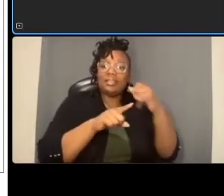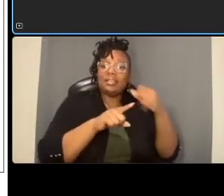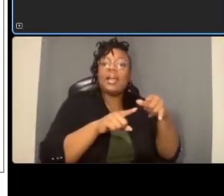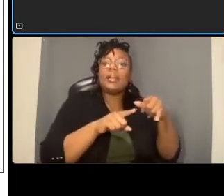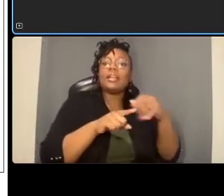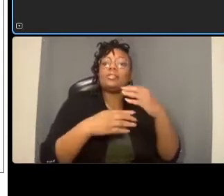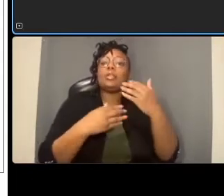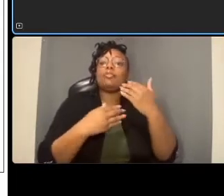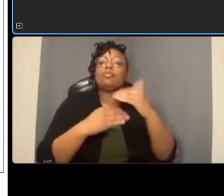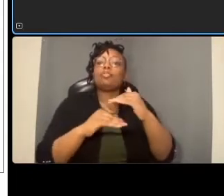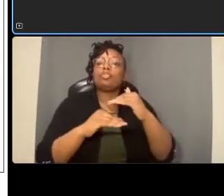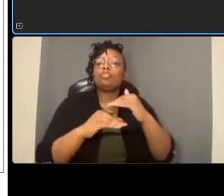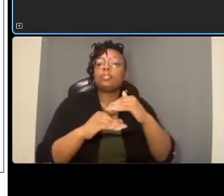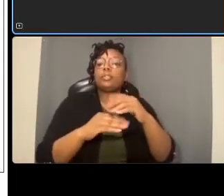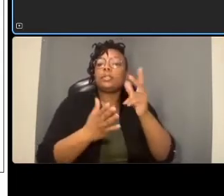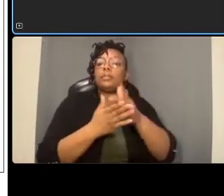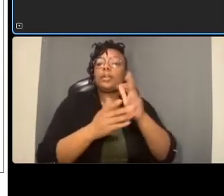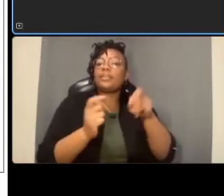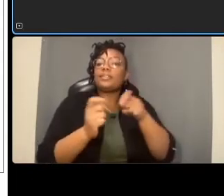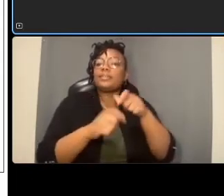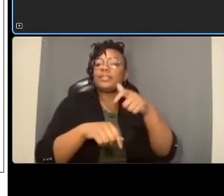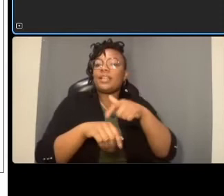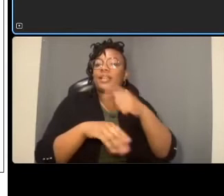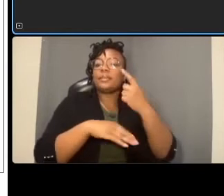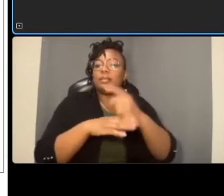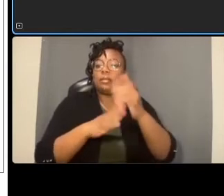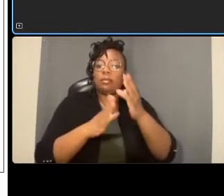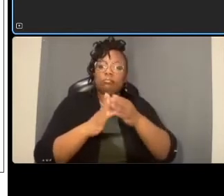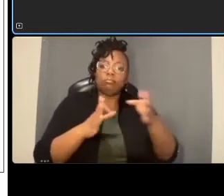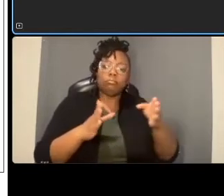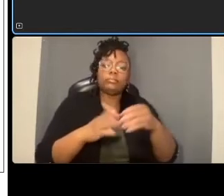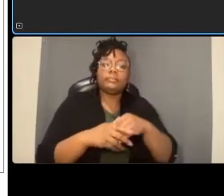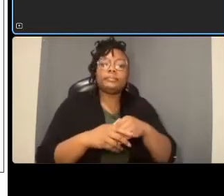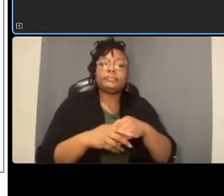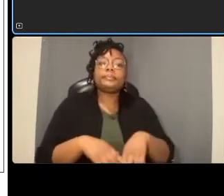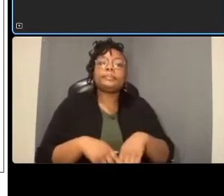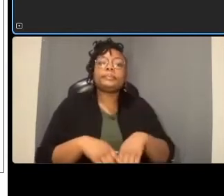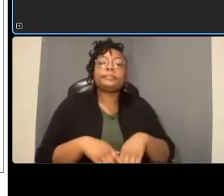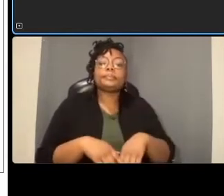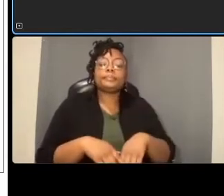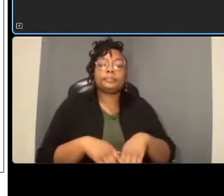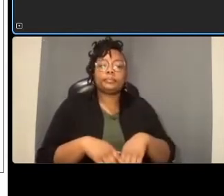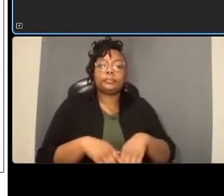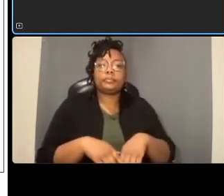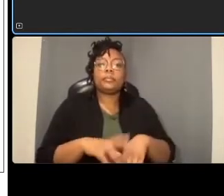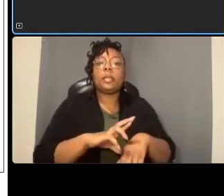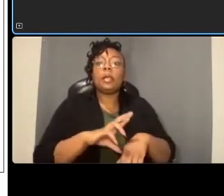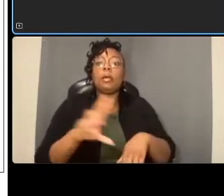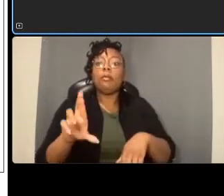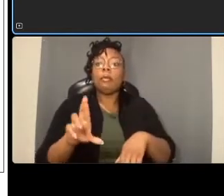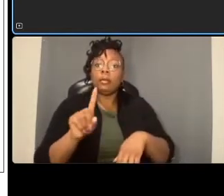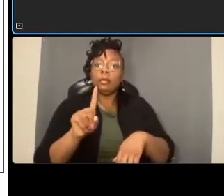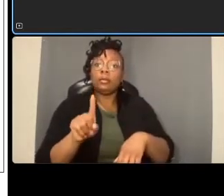now to the right side of the um uh legend a bunch of acronyms there bb indicates the the bicycle